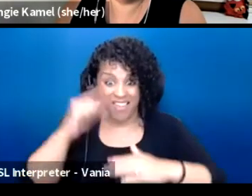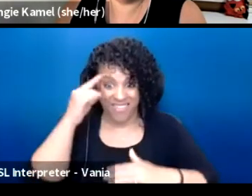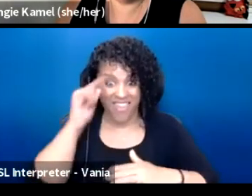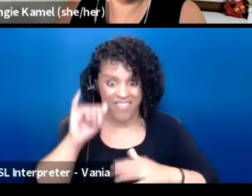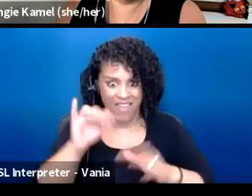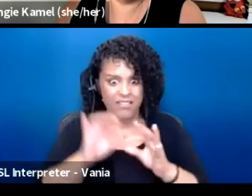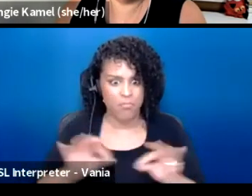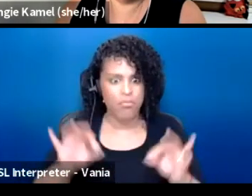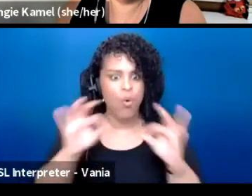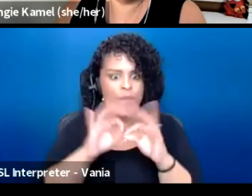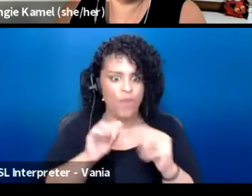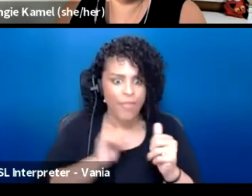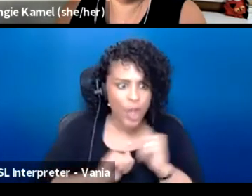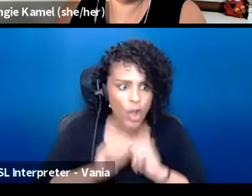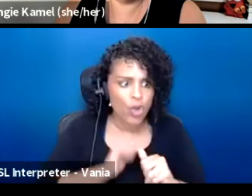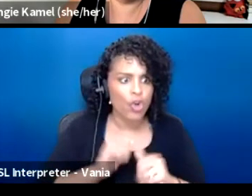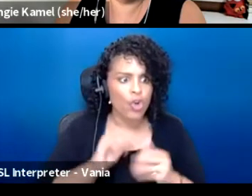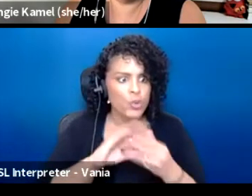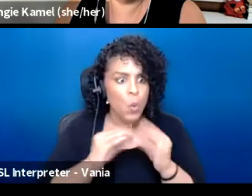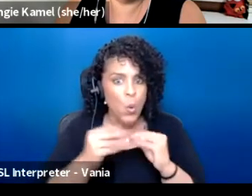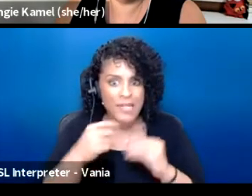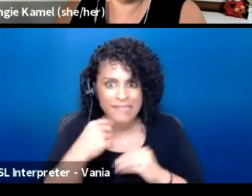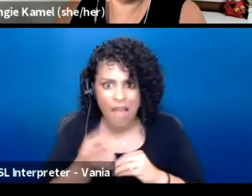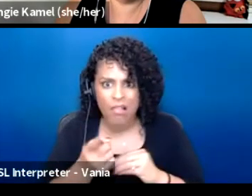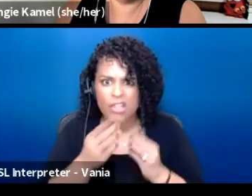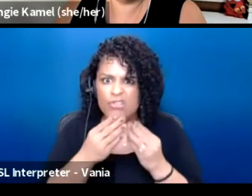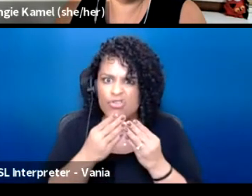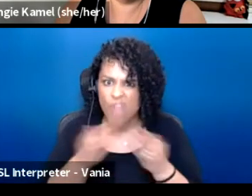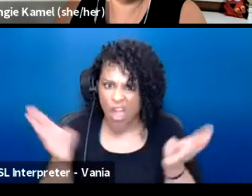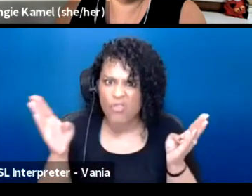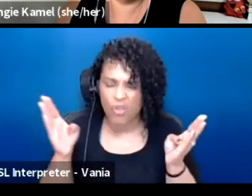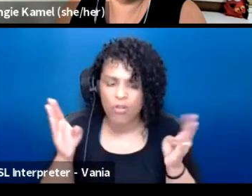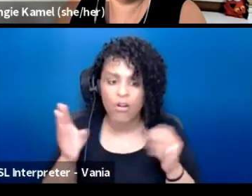and storytelling in general and also like Hidden Brain.